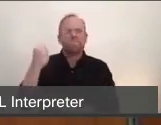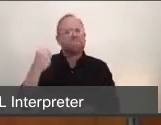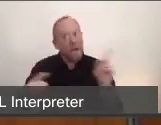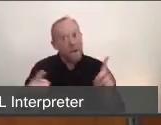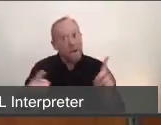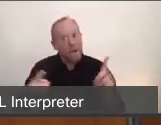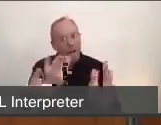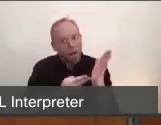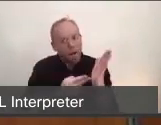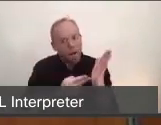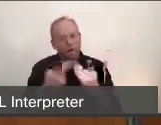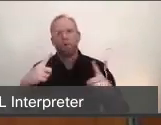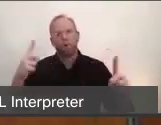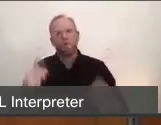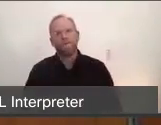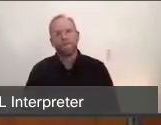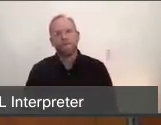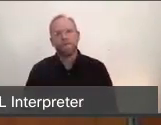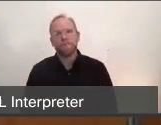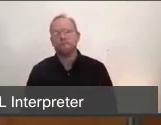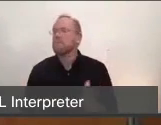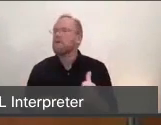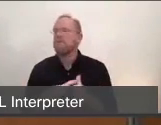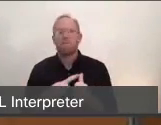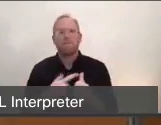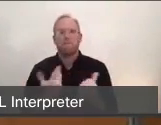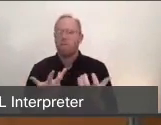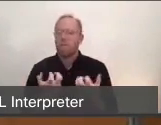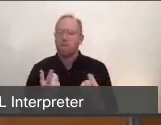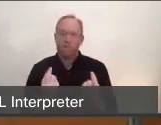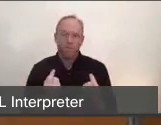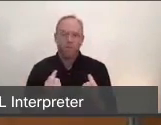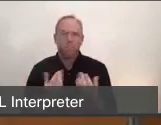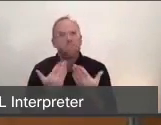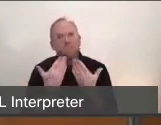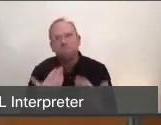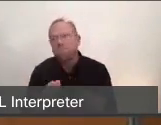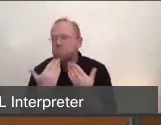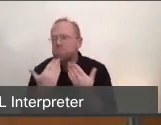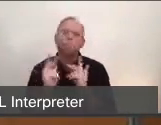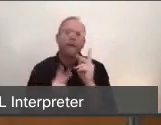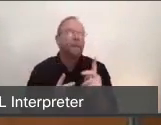So I think first what I want to do is really thank folks on behalf of our Board of Supervisors,